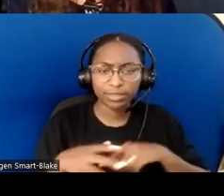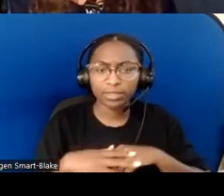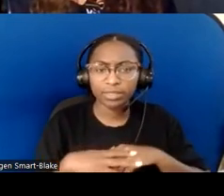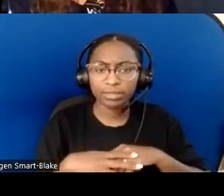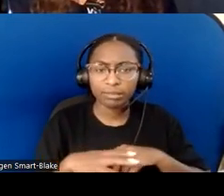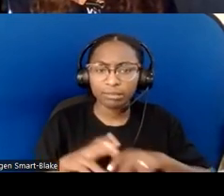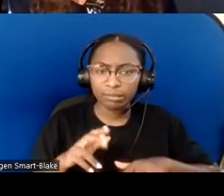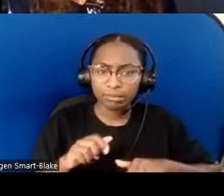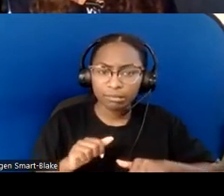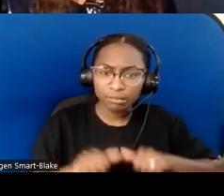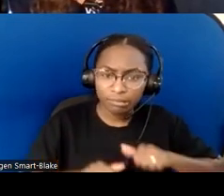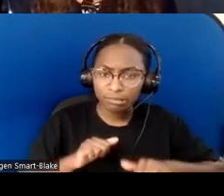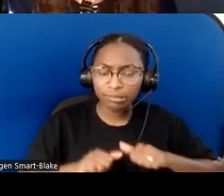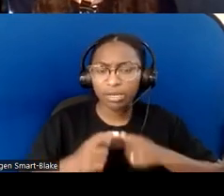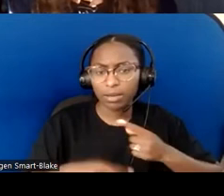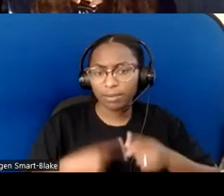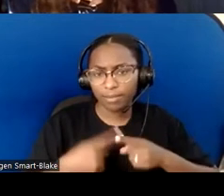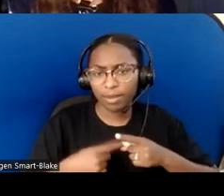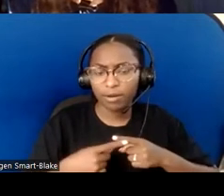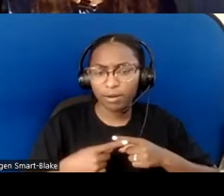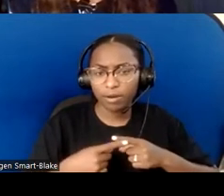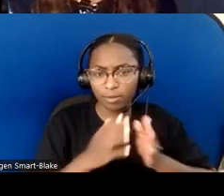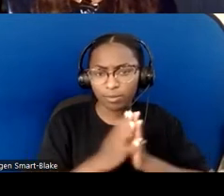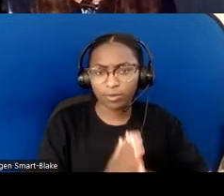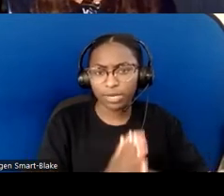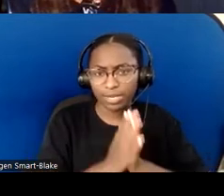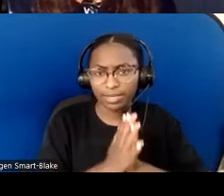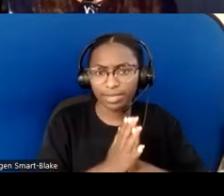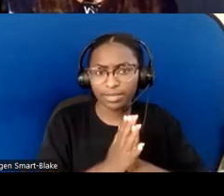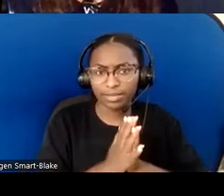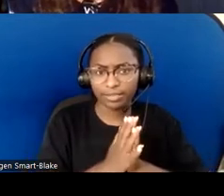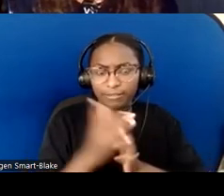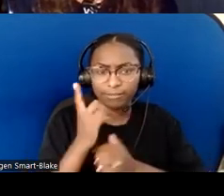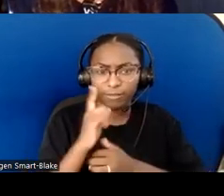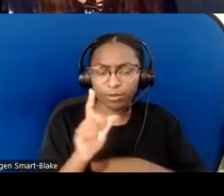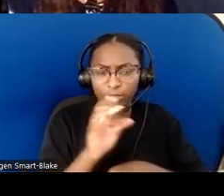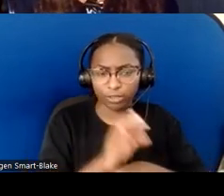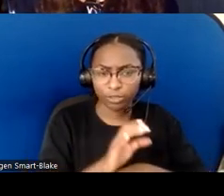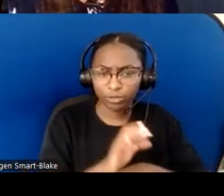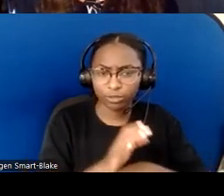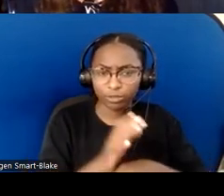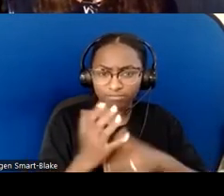and I have to think about the ways that we structured the prayer time